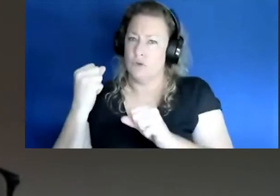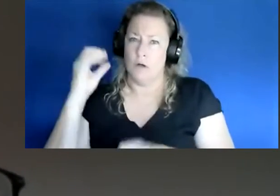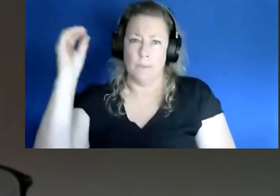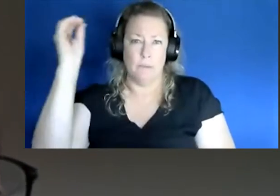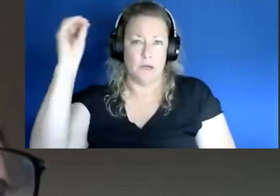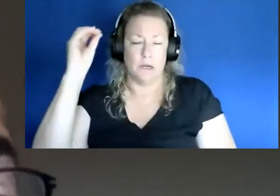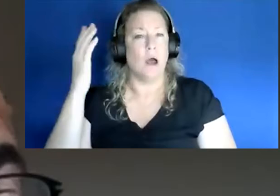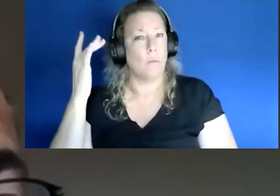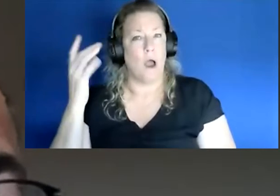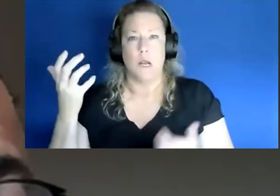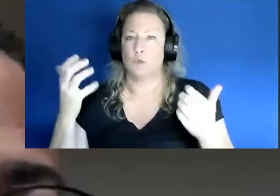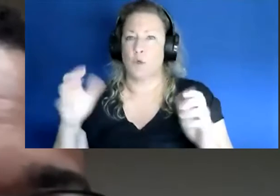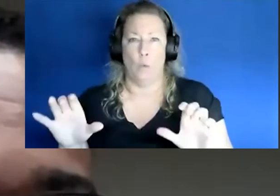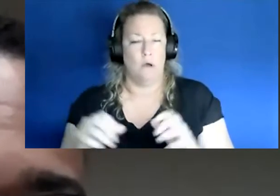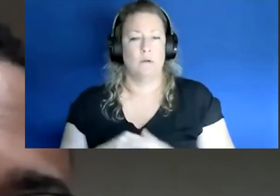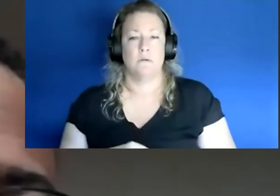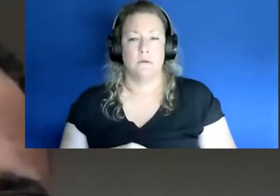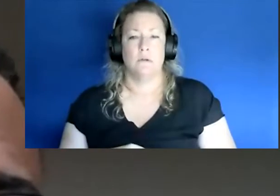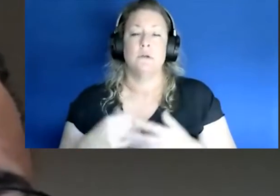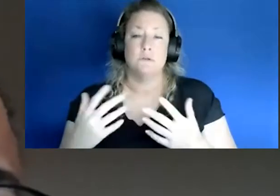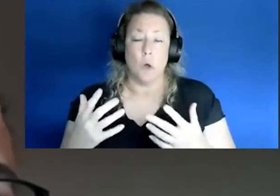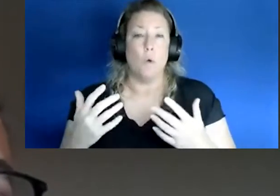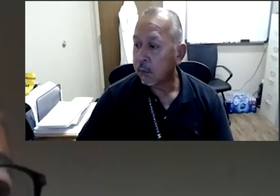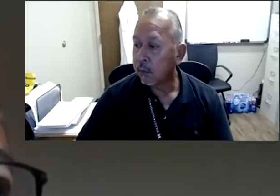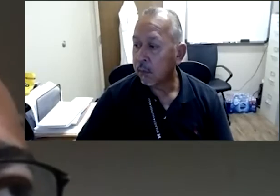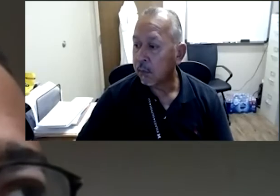why they don't want to be vaccinated. So our efforts have changed from you know